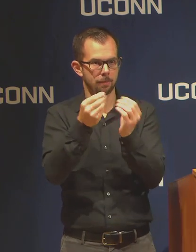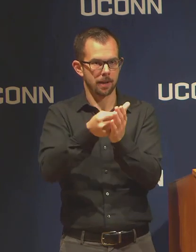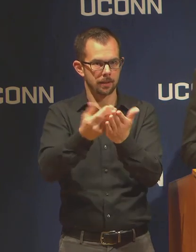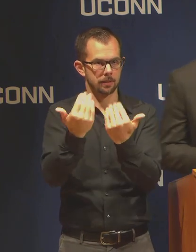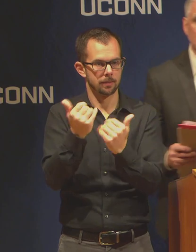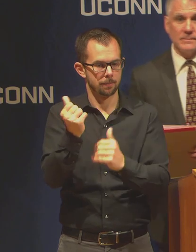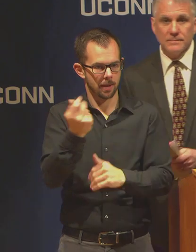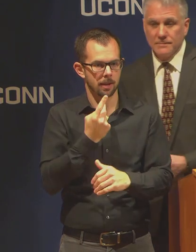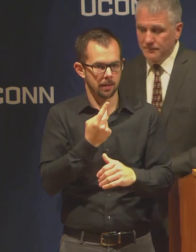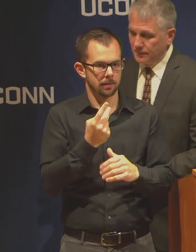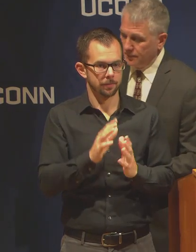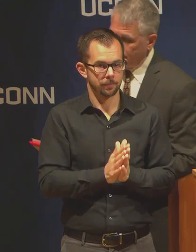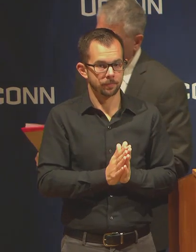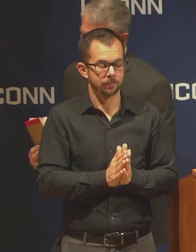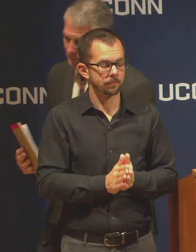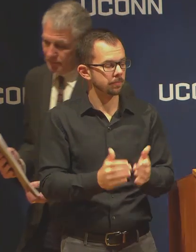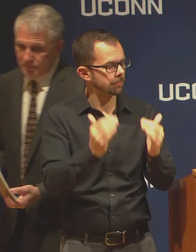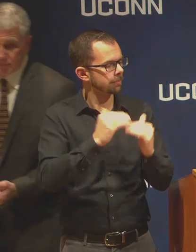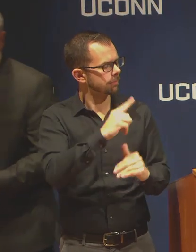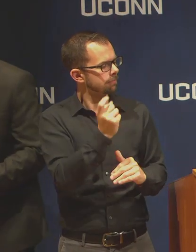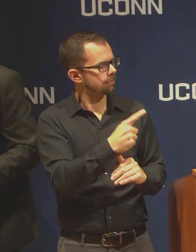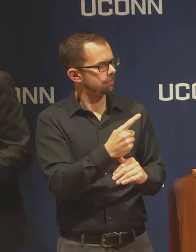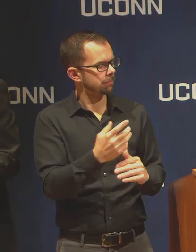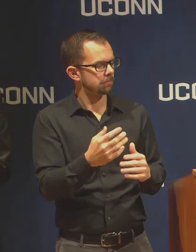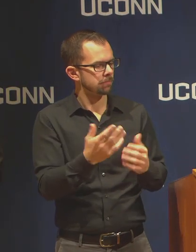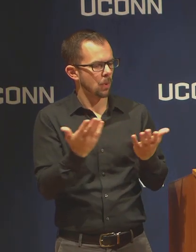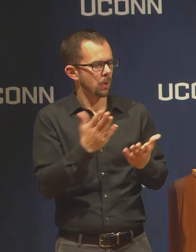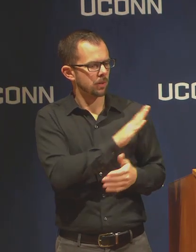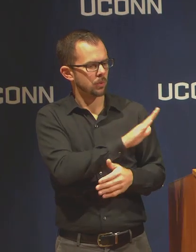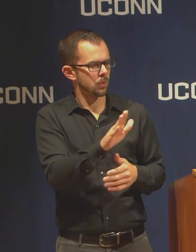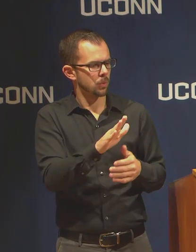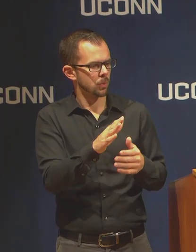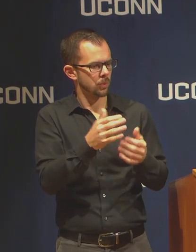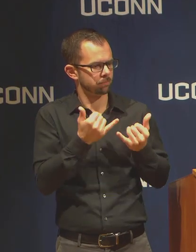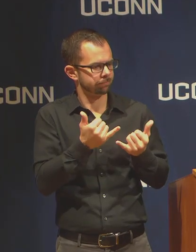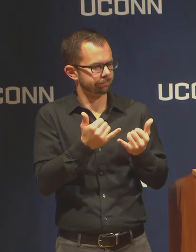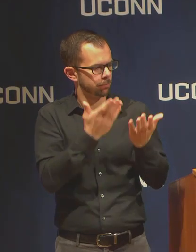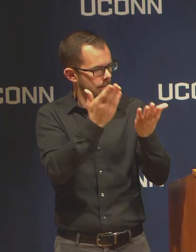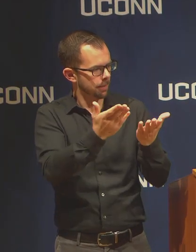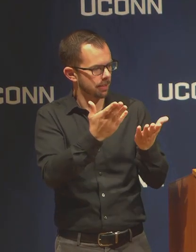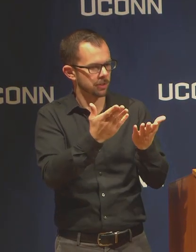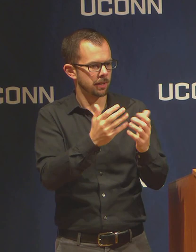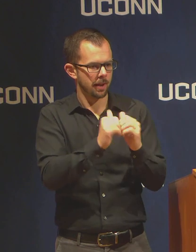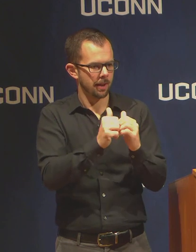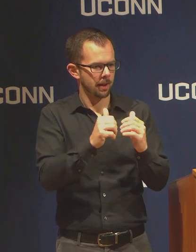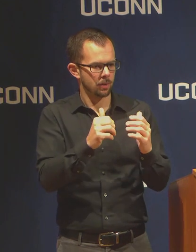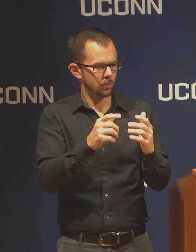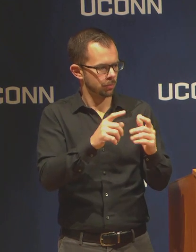What are the updated recommendations and/or mandates with how to proceed with human subjects research,